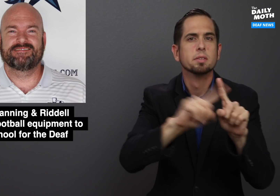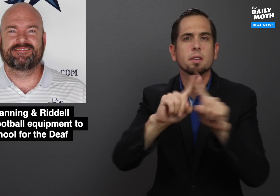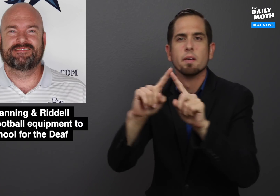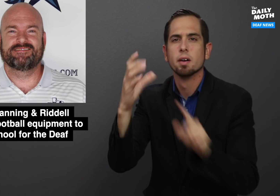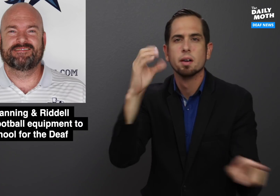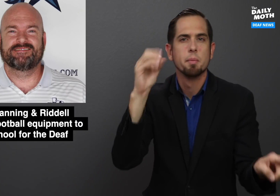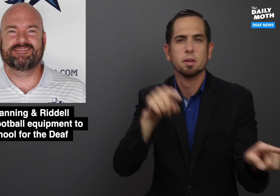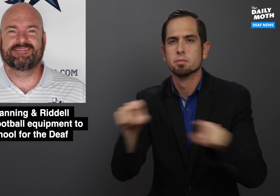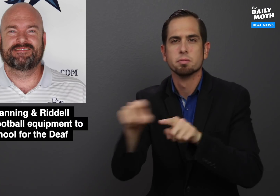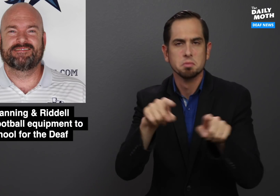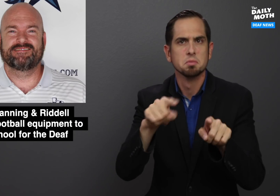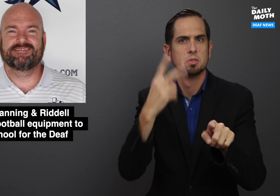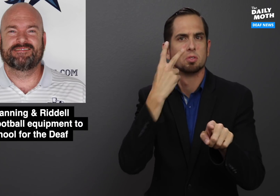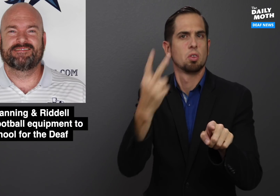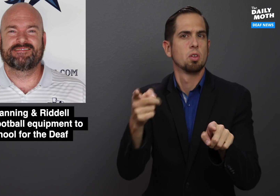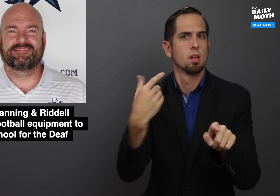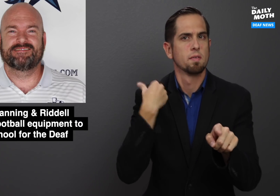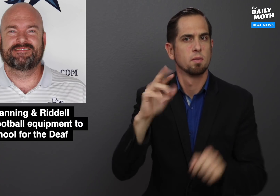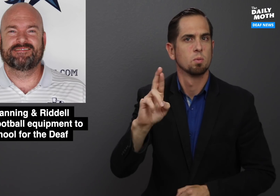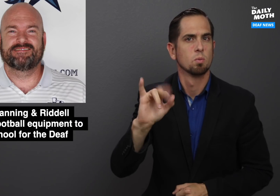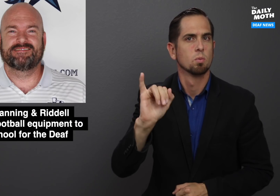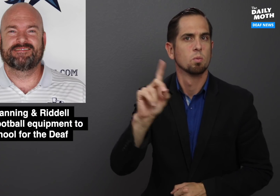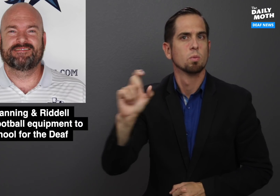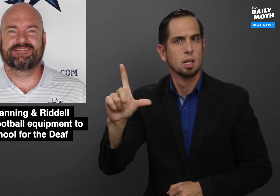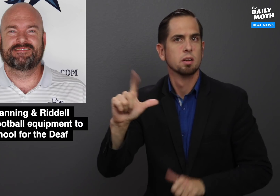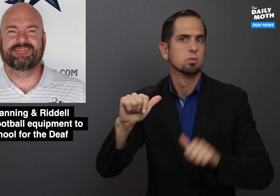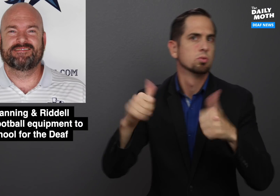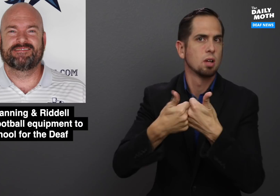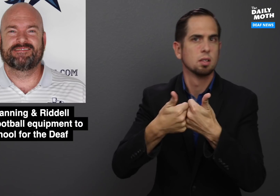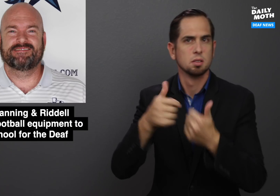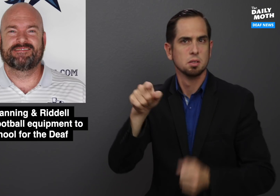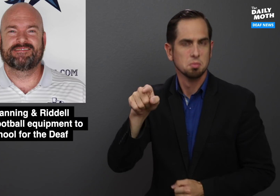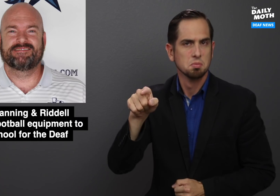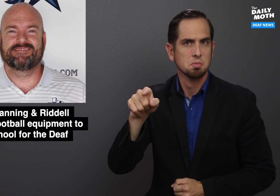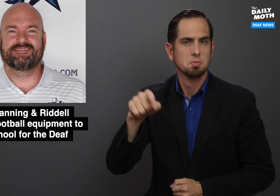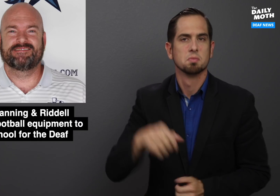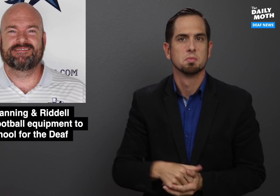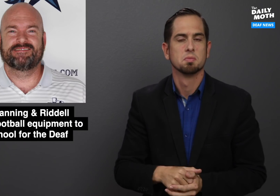different companies, he found the Riddell campaign.